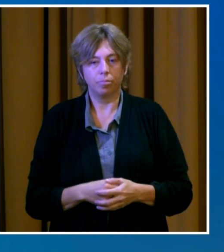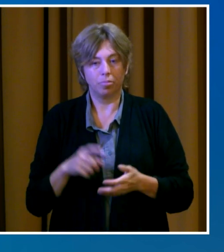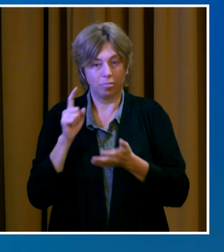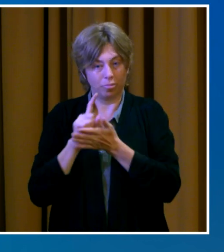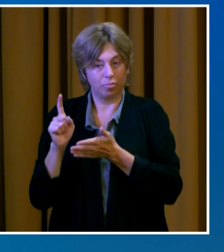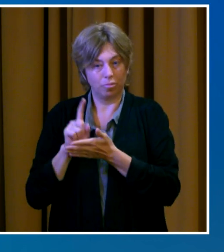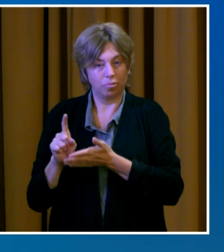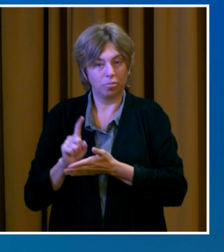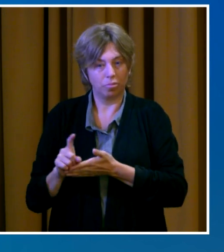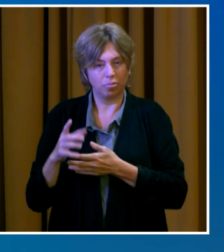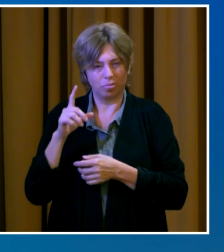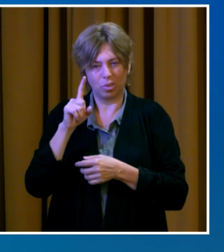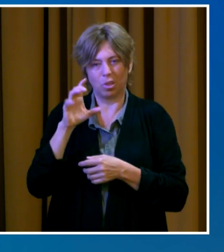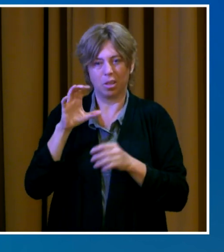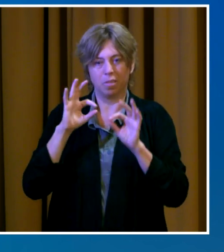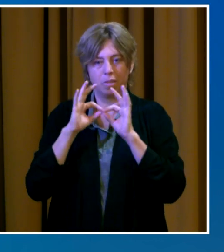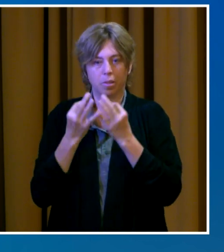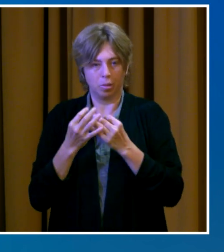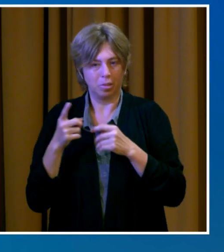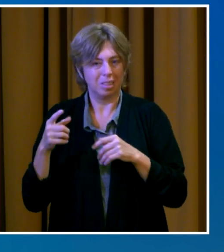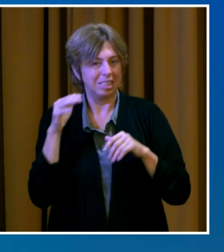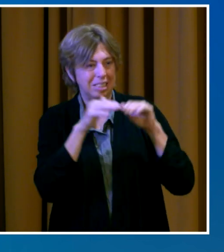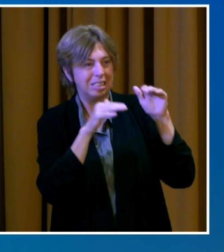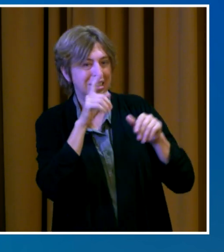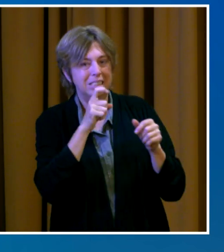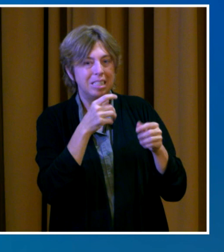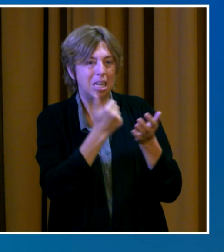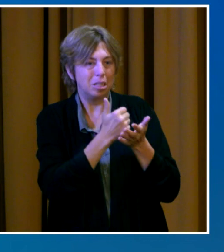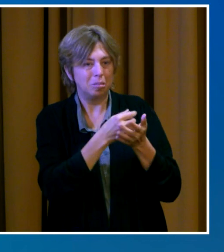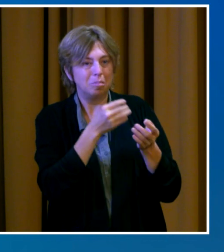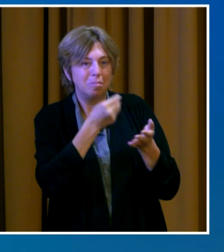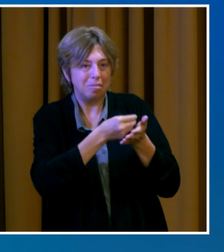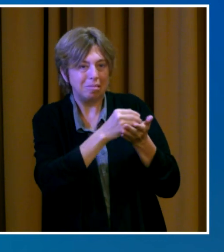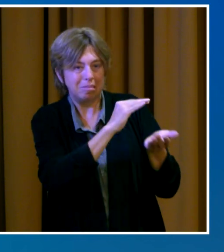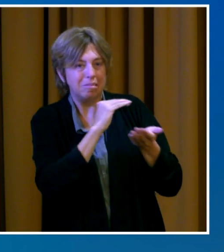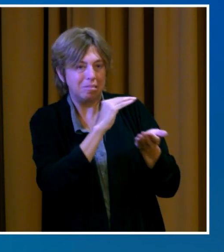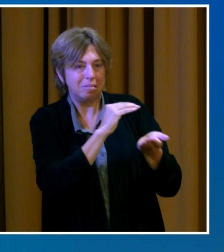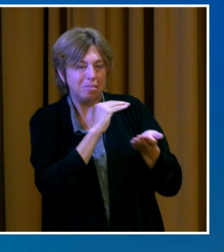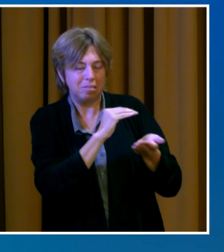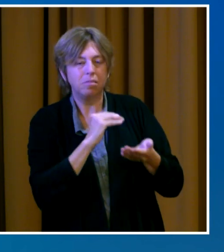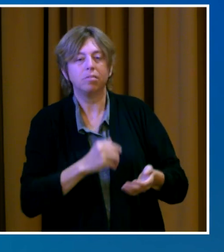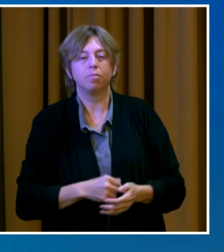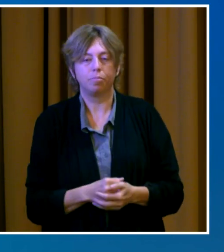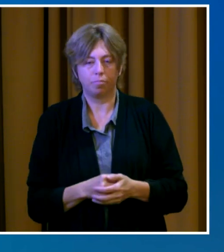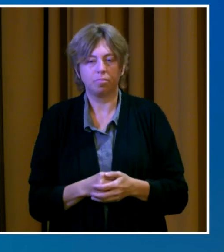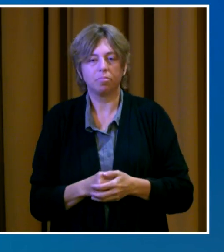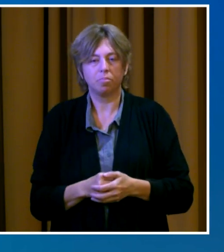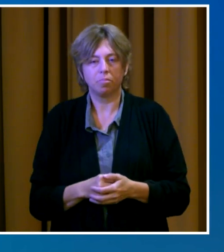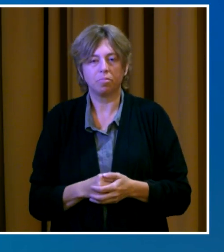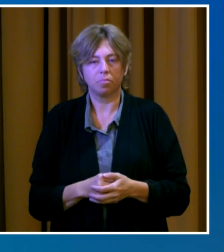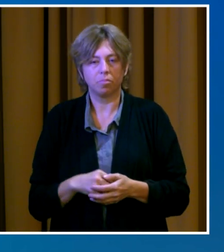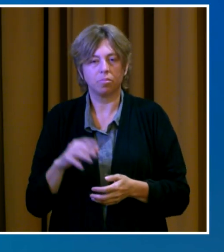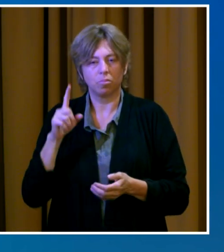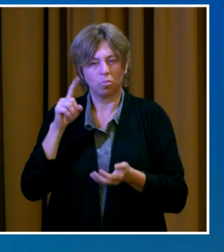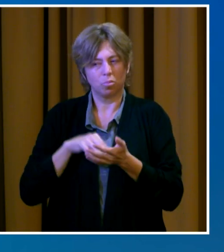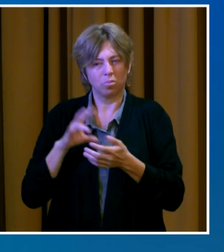There are about 1,700 eligible renters who have applied and are still awaiting assistance.